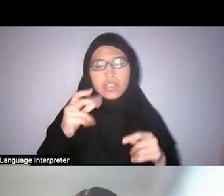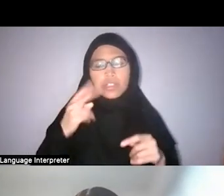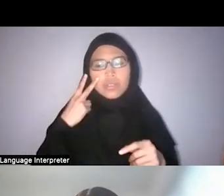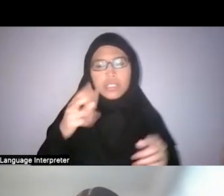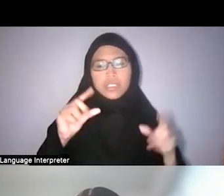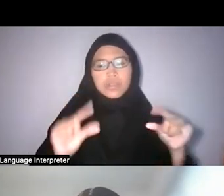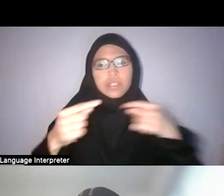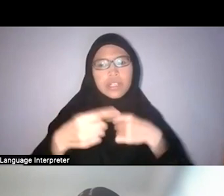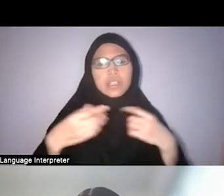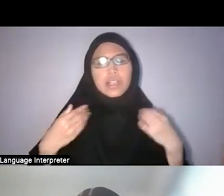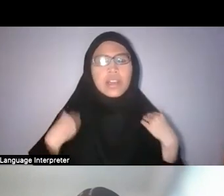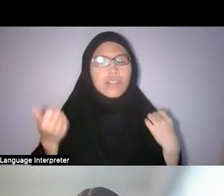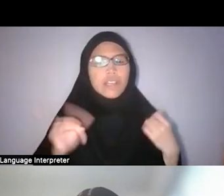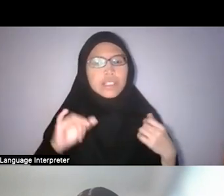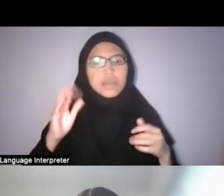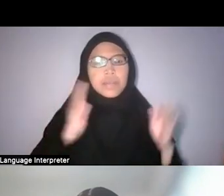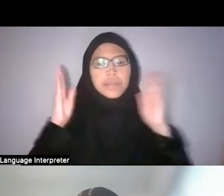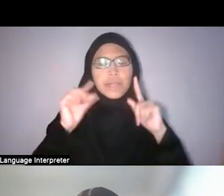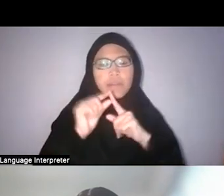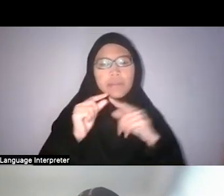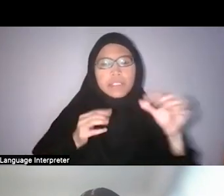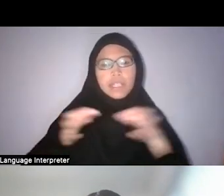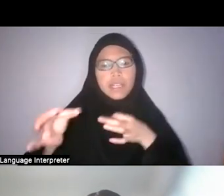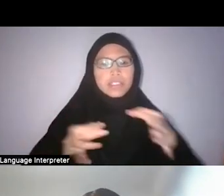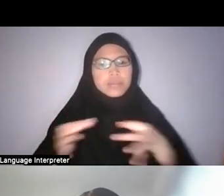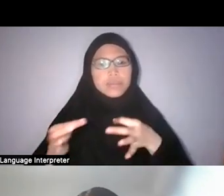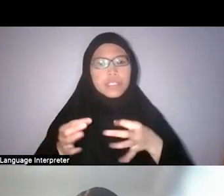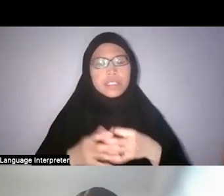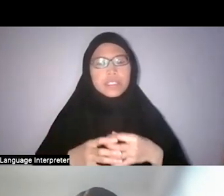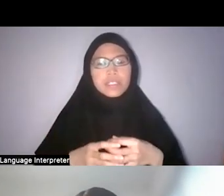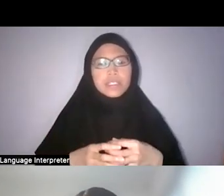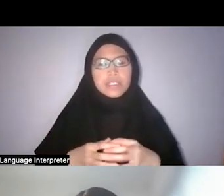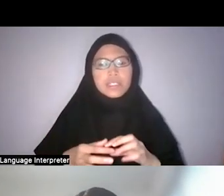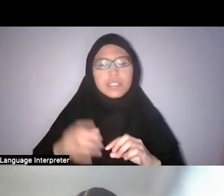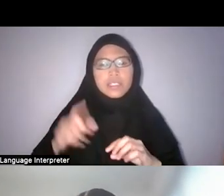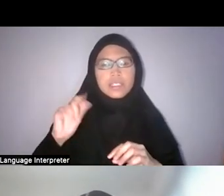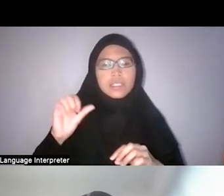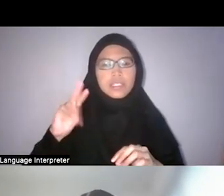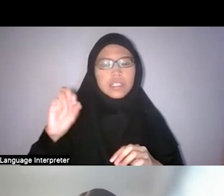Are there Malay words that explain tensions or meanings in environmental history?”